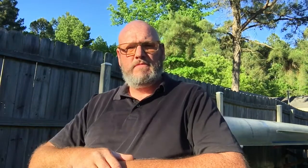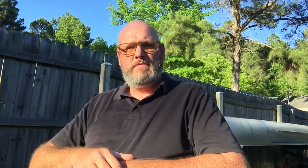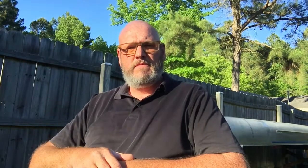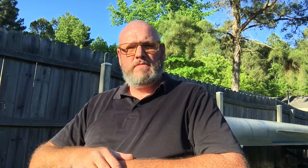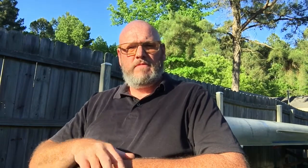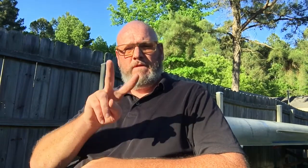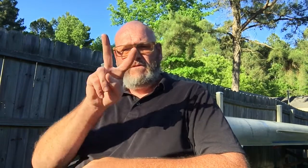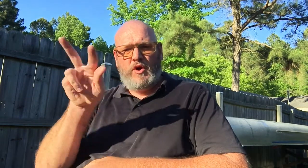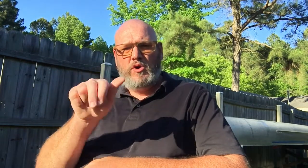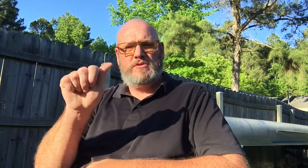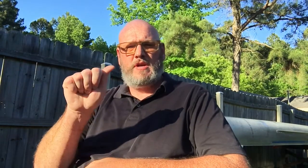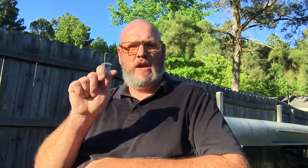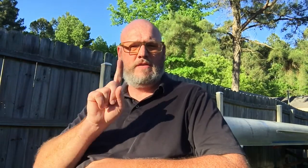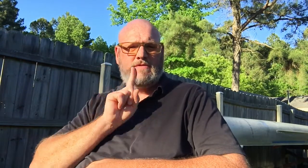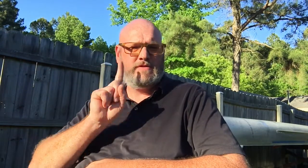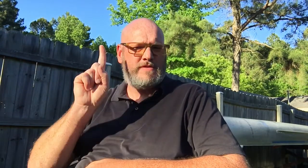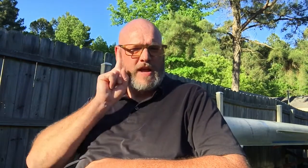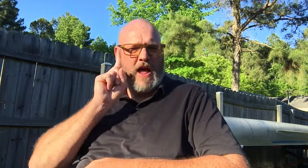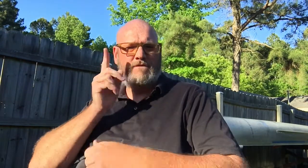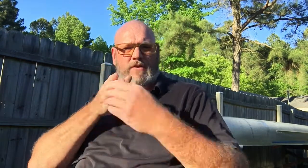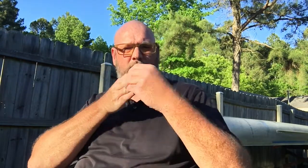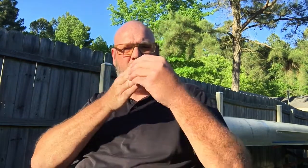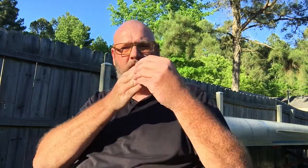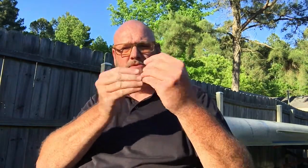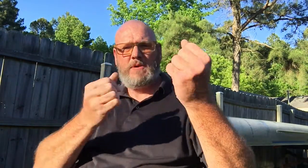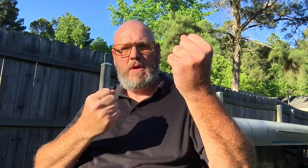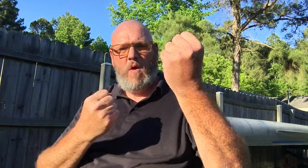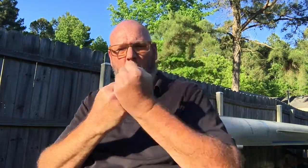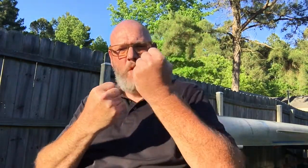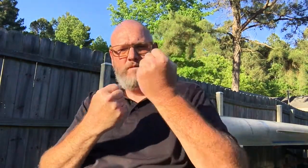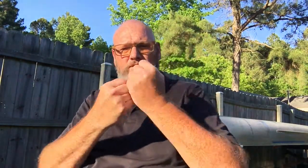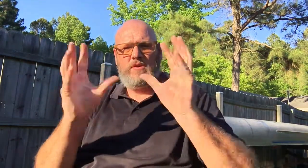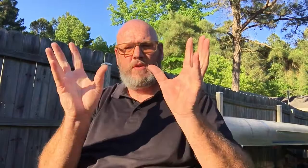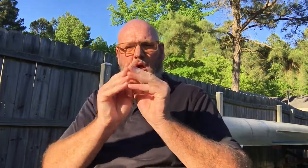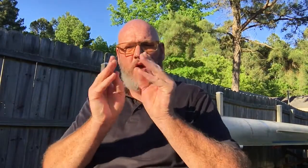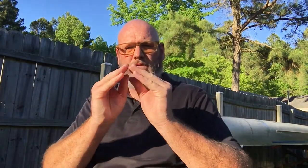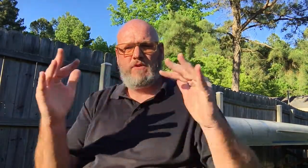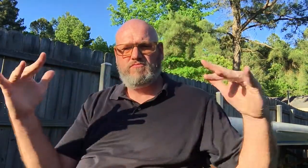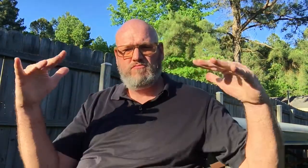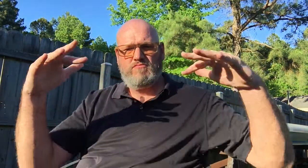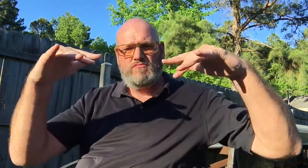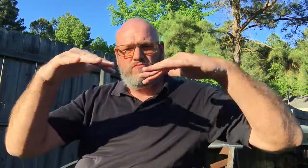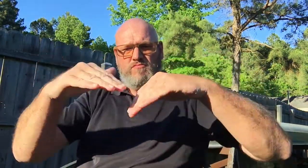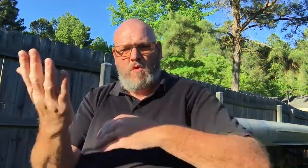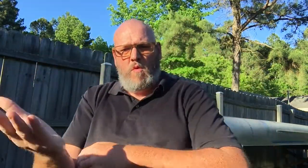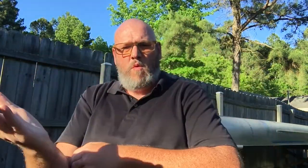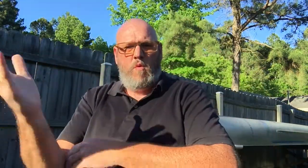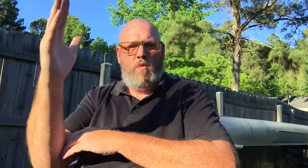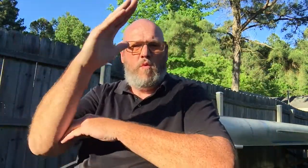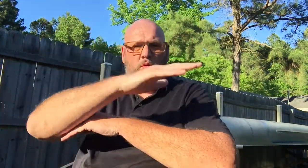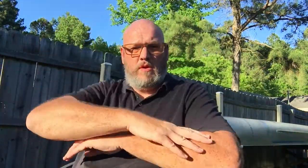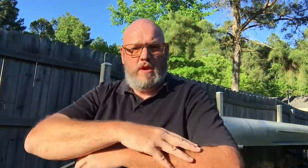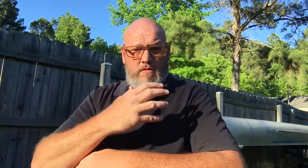The Virginia Deaf Leadership and Advocacy Forum, an all day conference